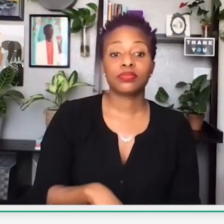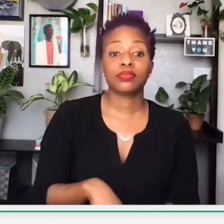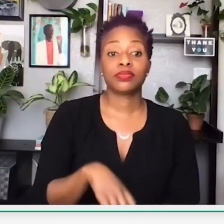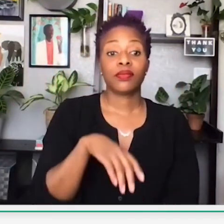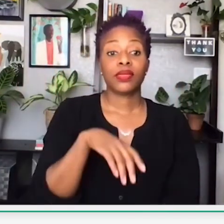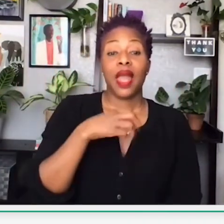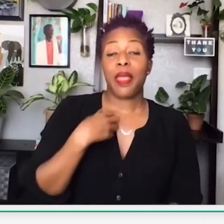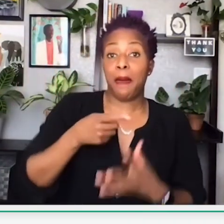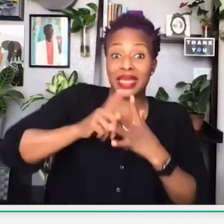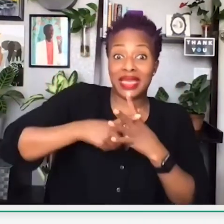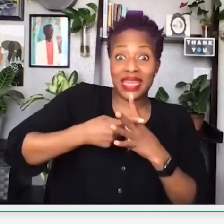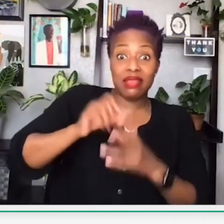during that period of time.